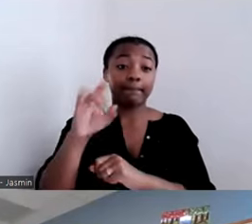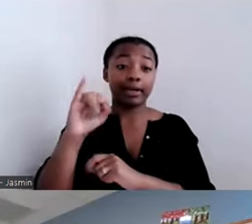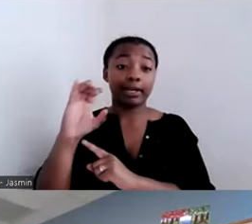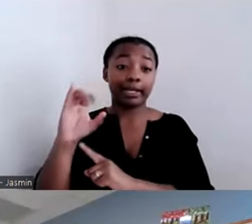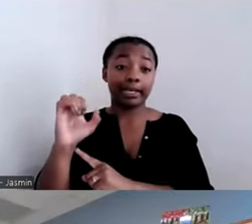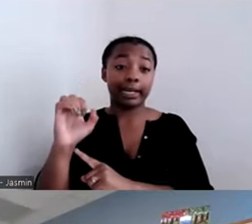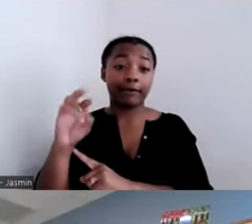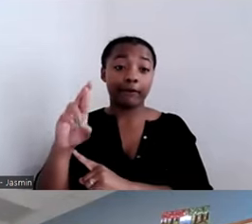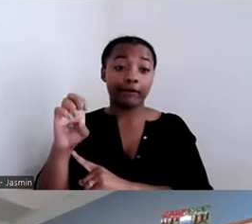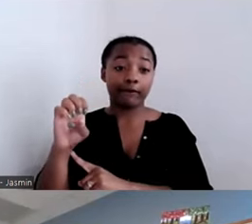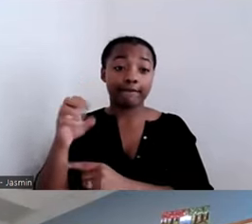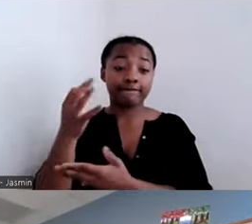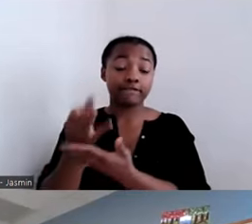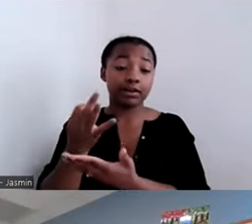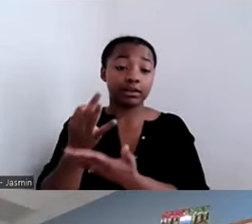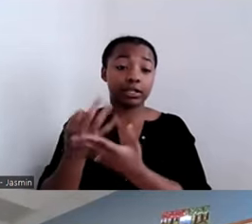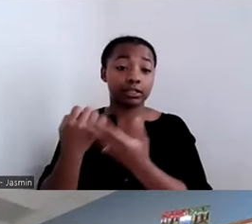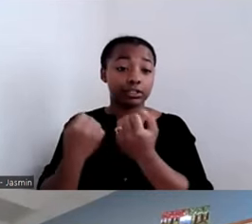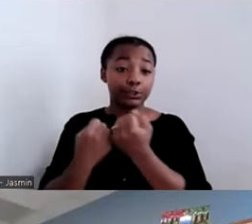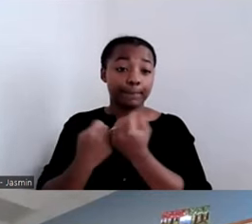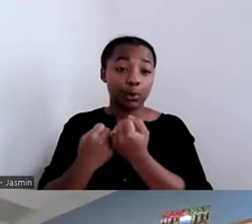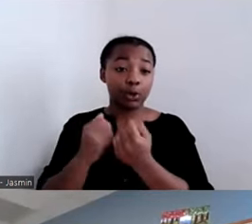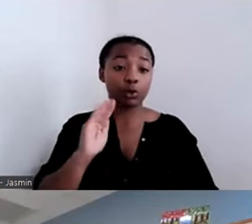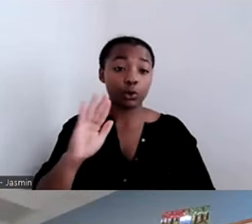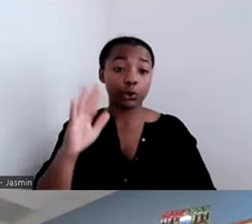We have not to date.